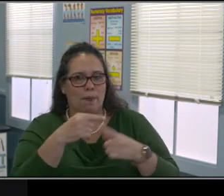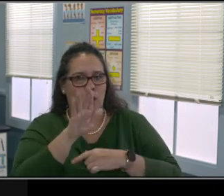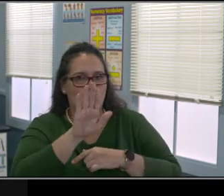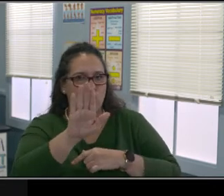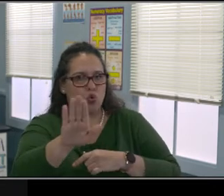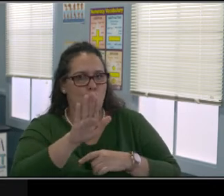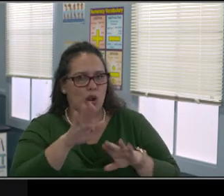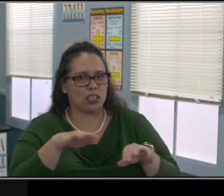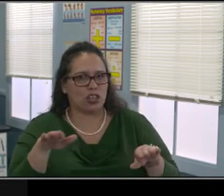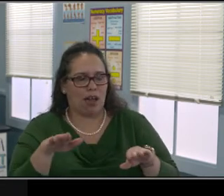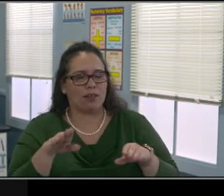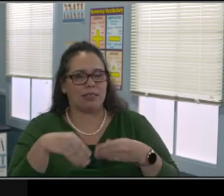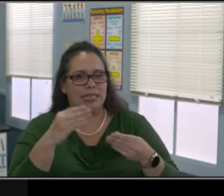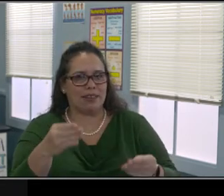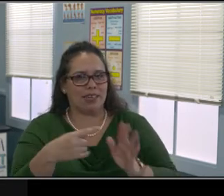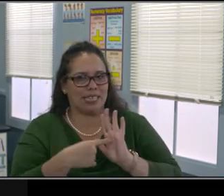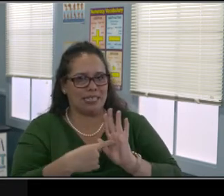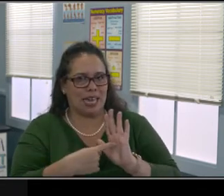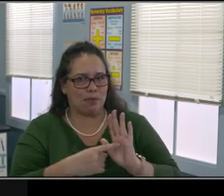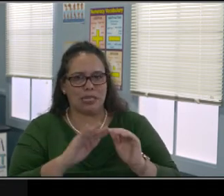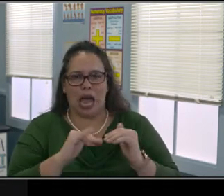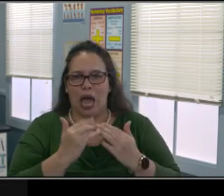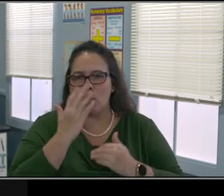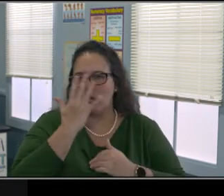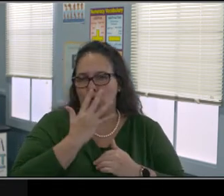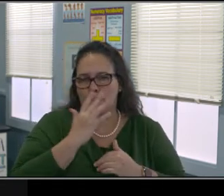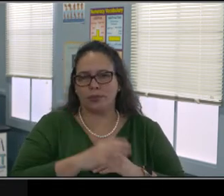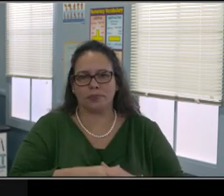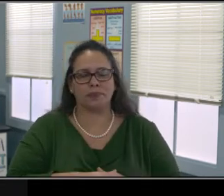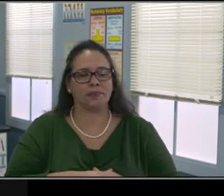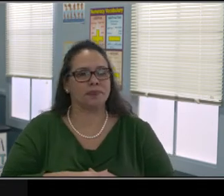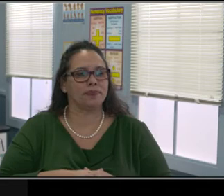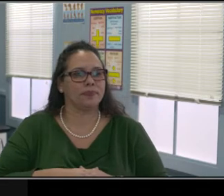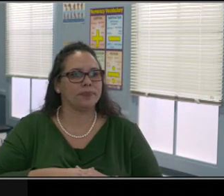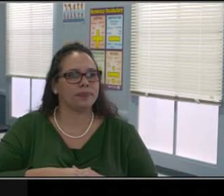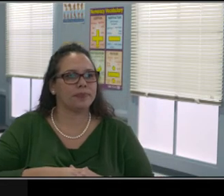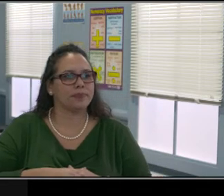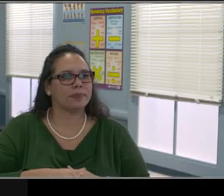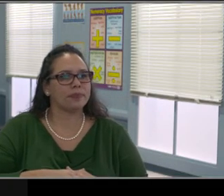and that's the meat of the plan. And so that's where all of the information from the parent